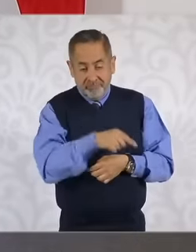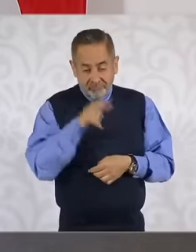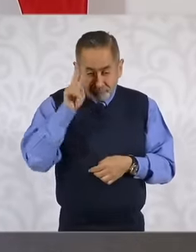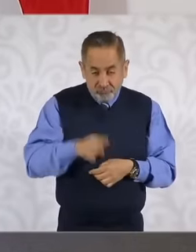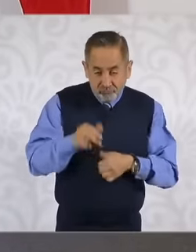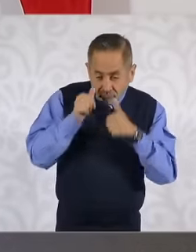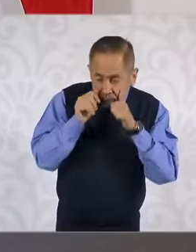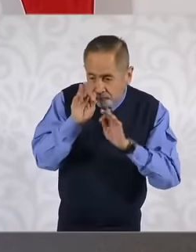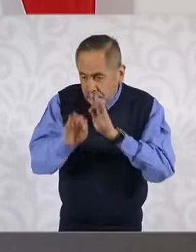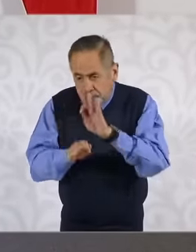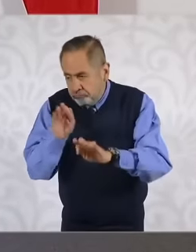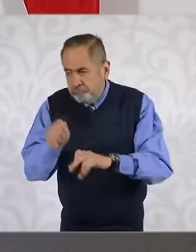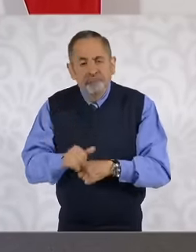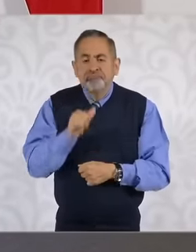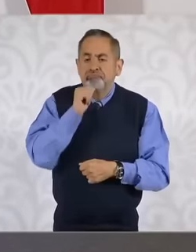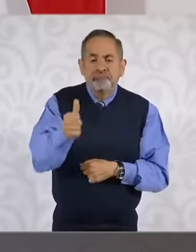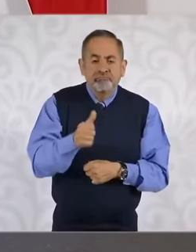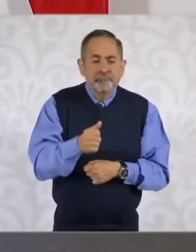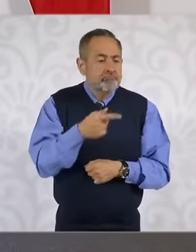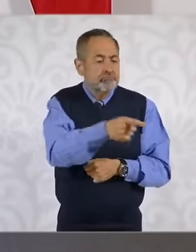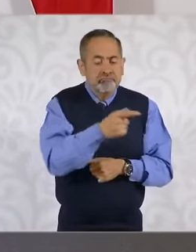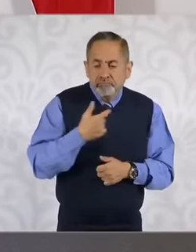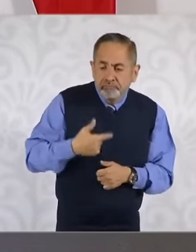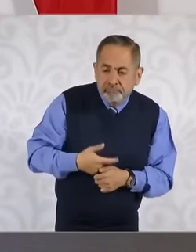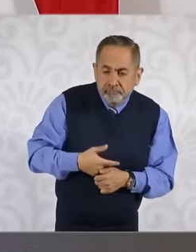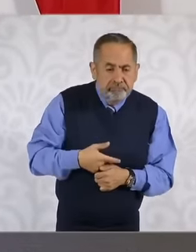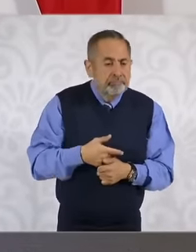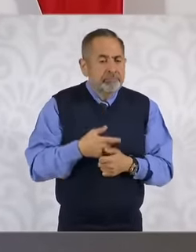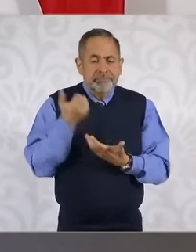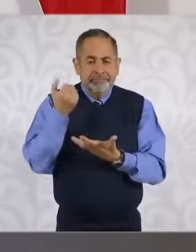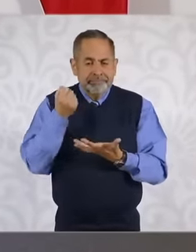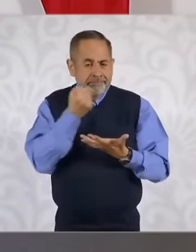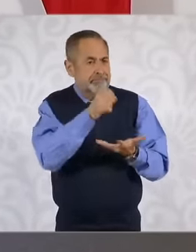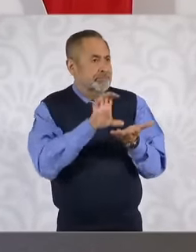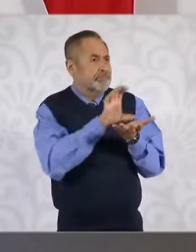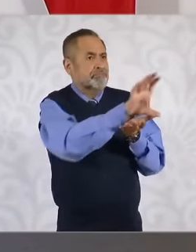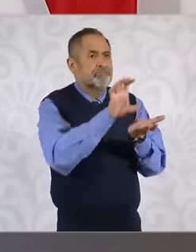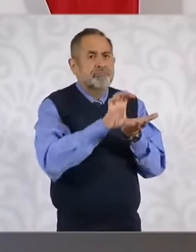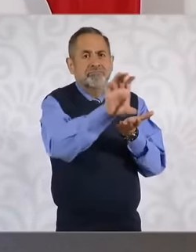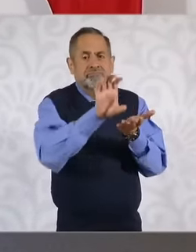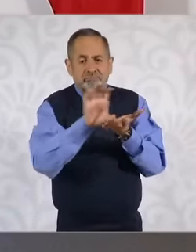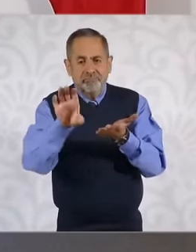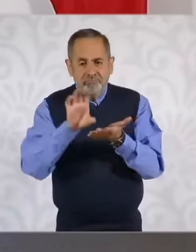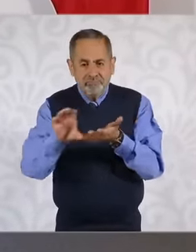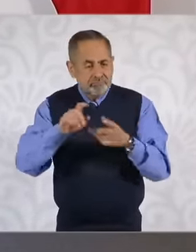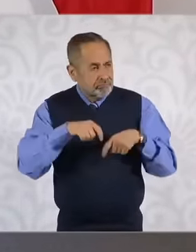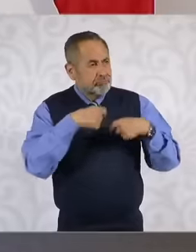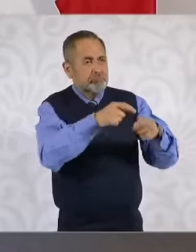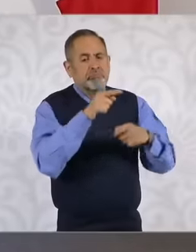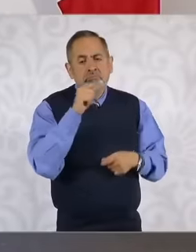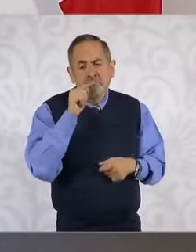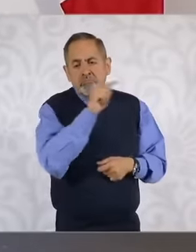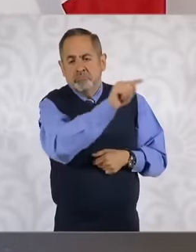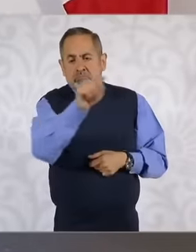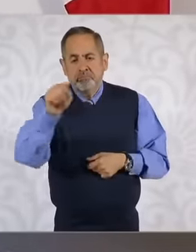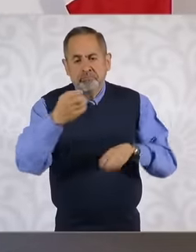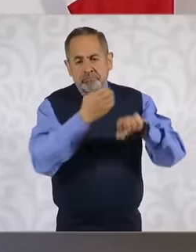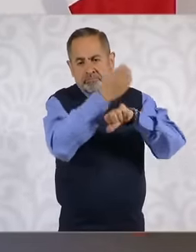or transfers of resources to the States and the States commissioned those transfers and in